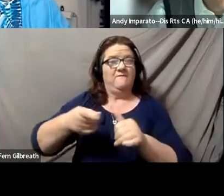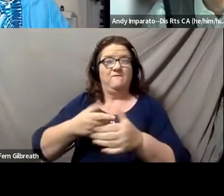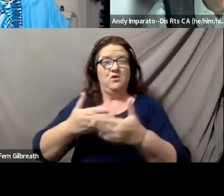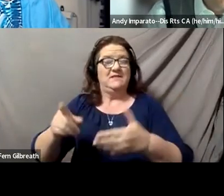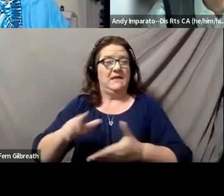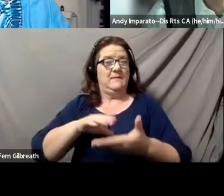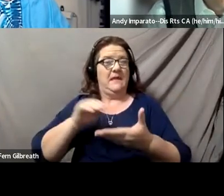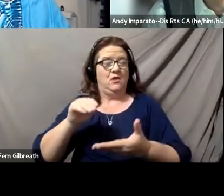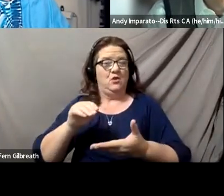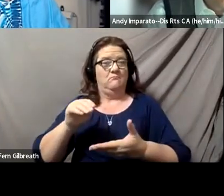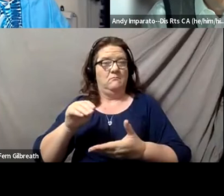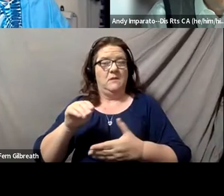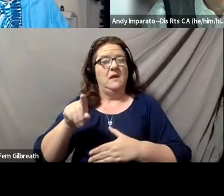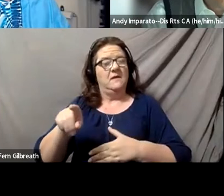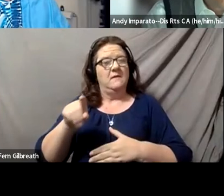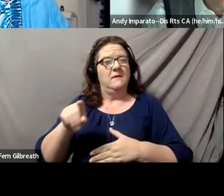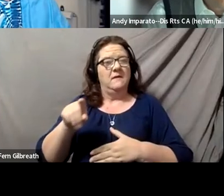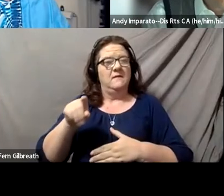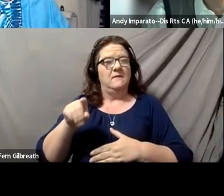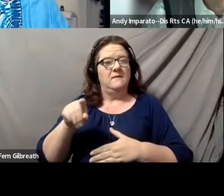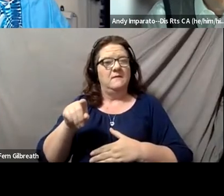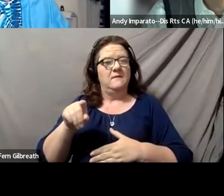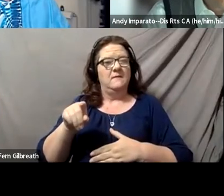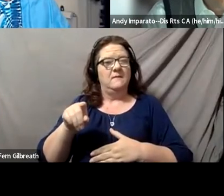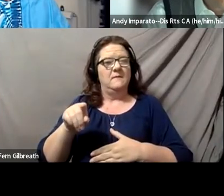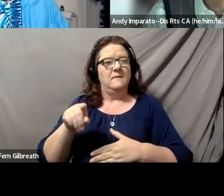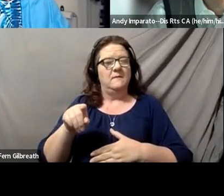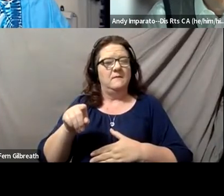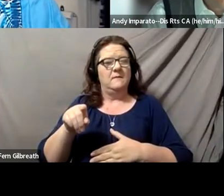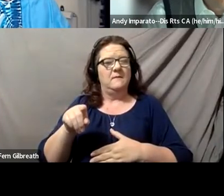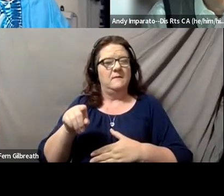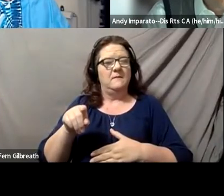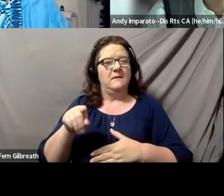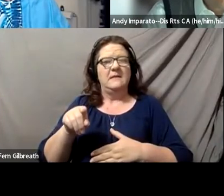they initially had flattened the identity into kind of the disability.